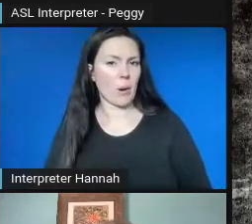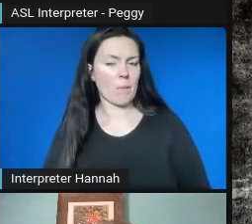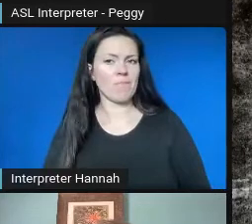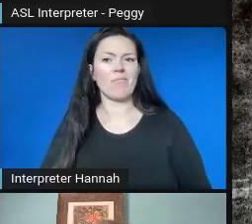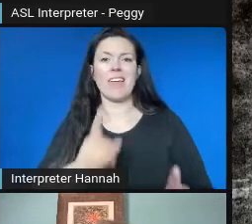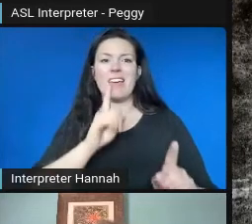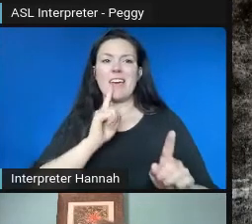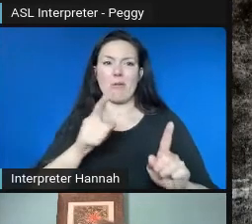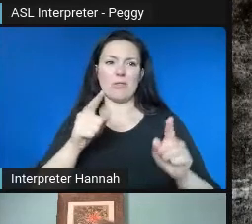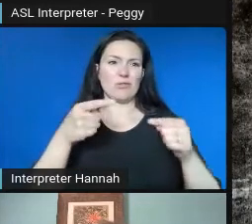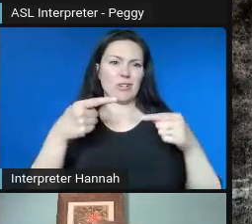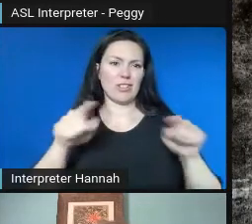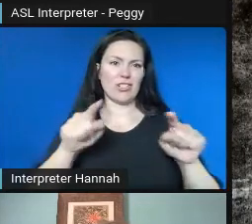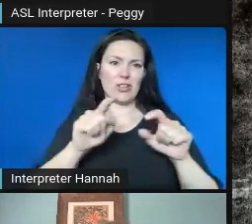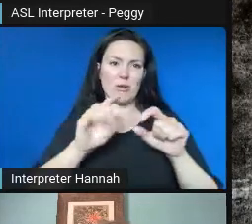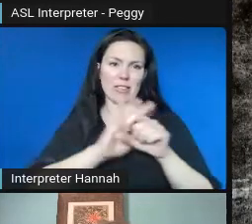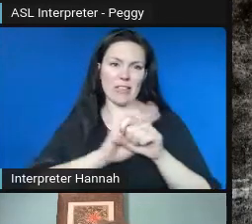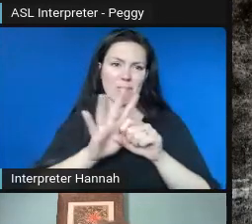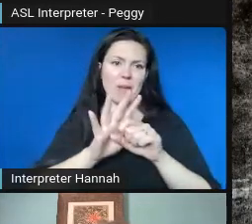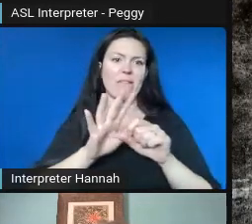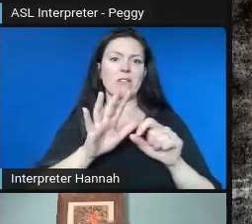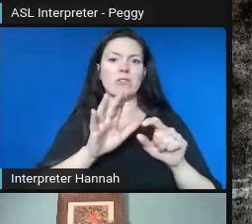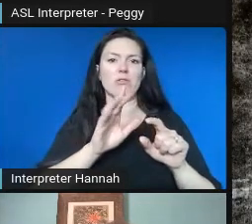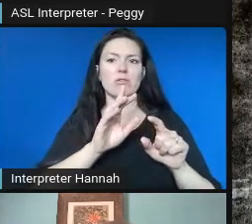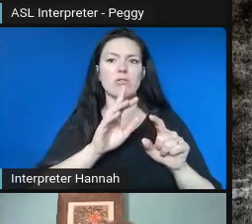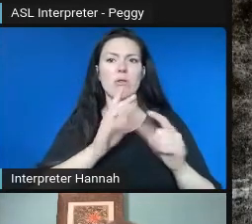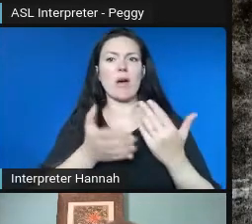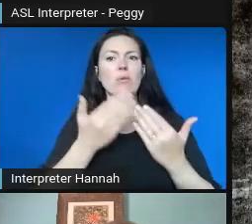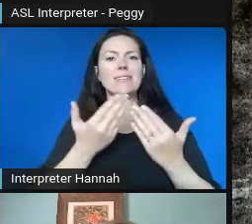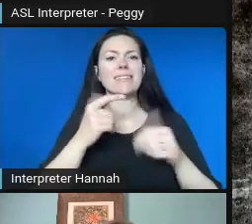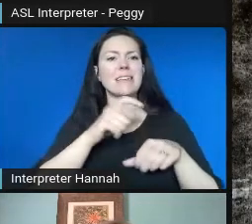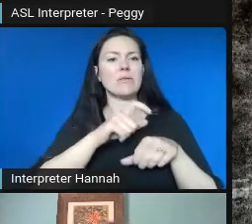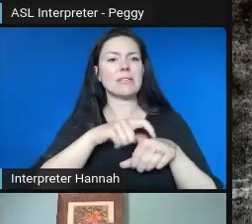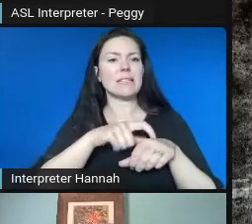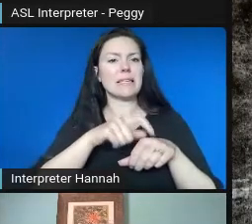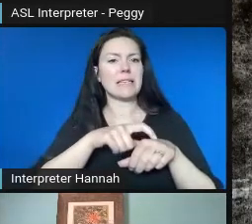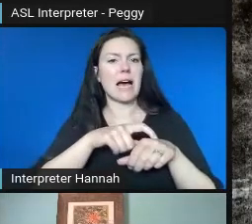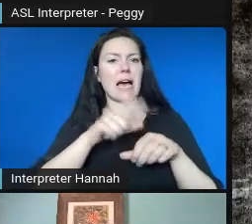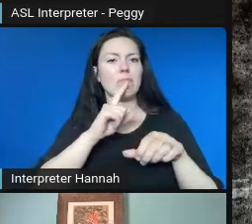So it was an easy time to do a lot of things virtually.